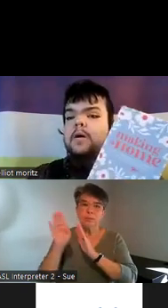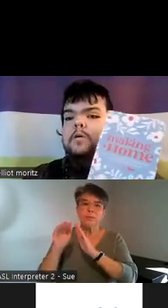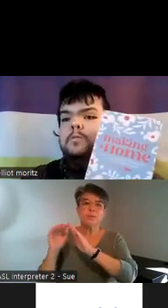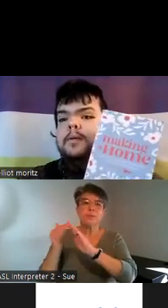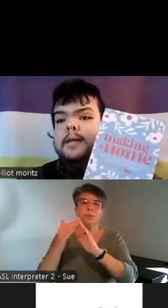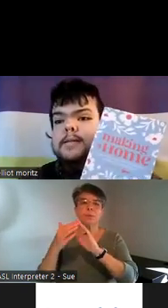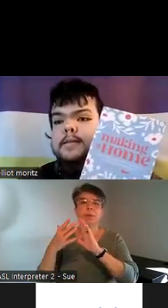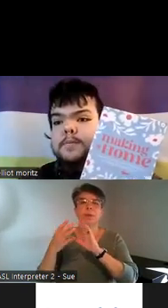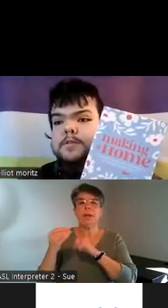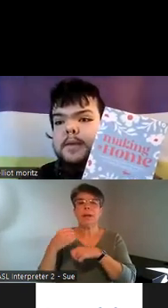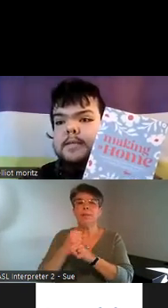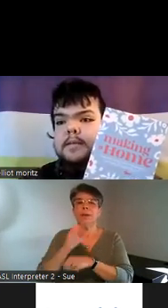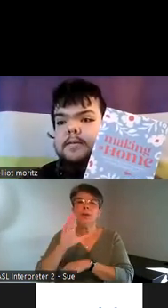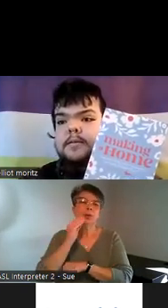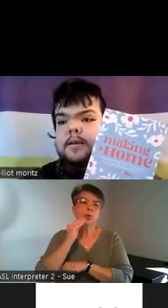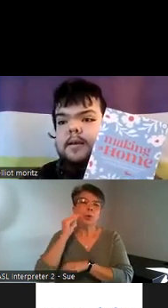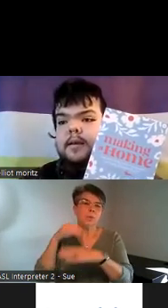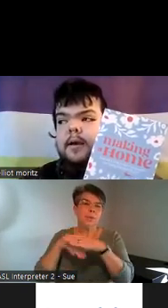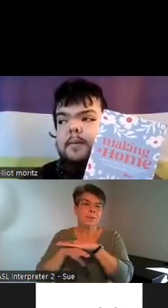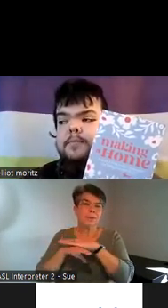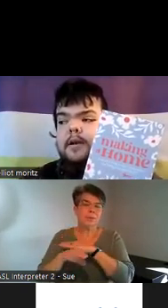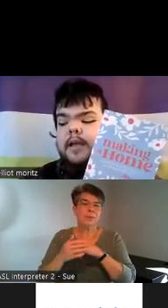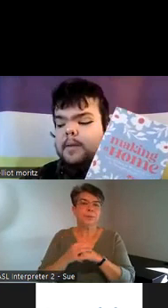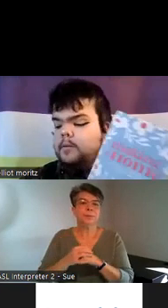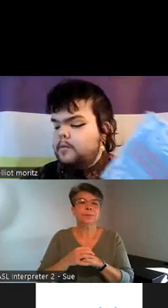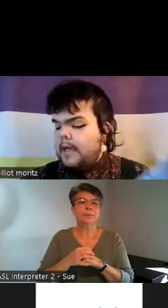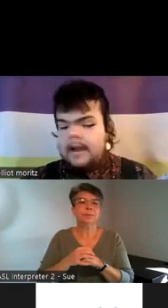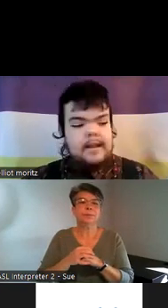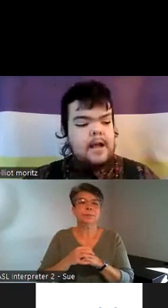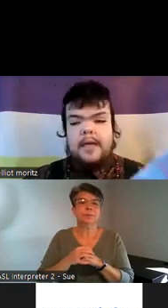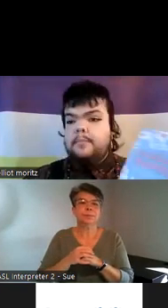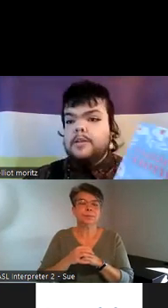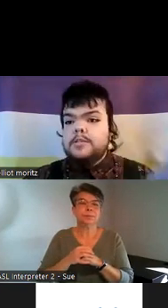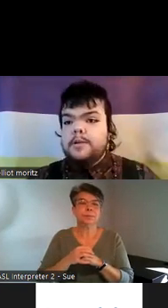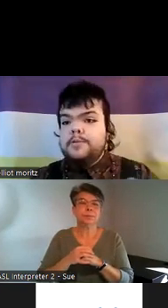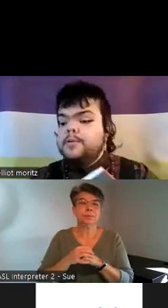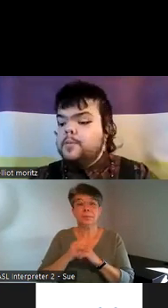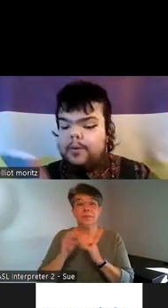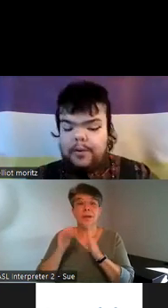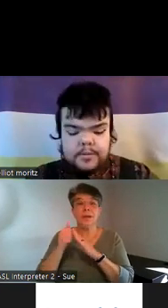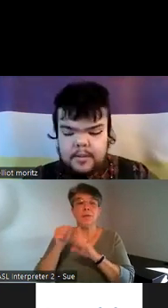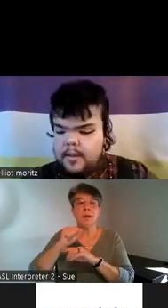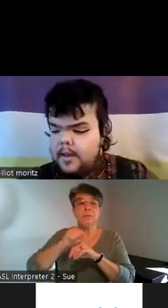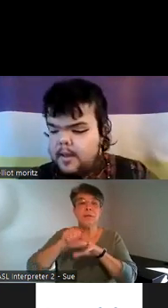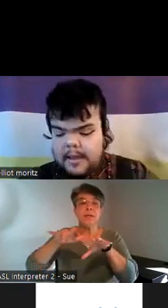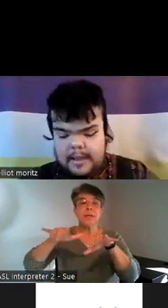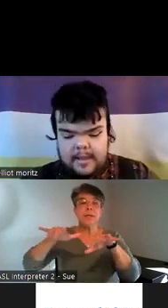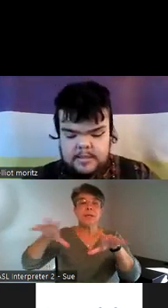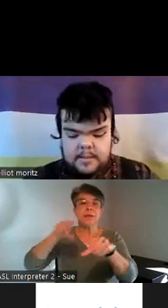the home an accessible space and um talking about that and how that branches out into the world and